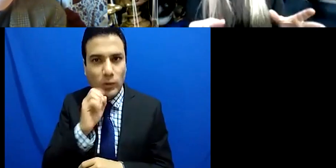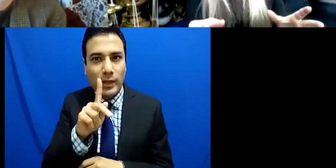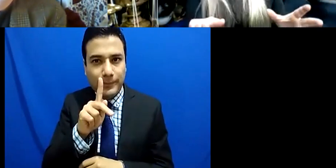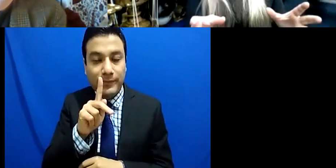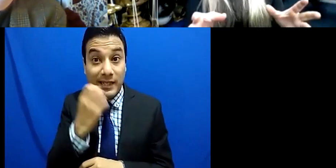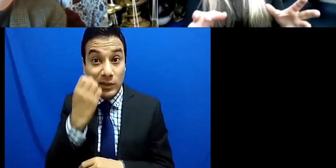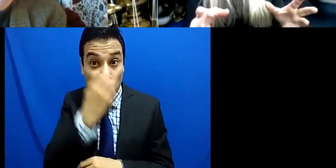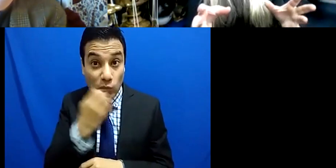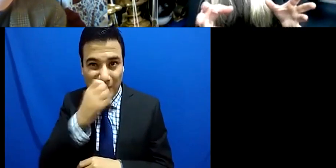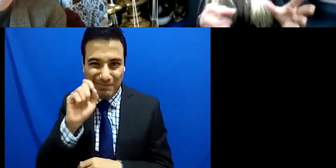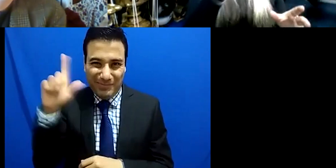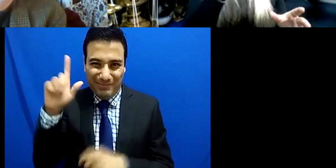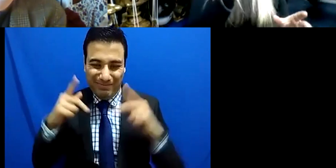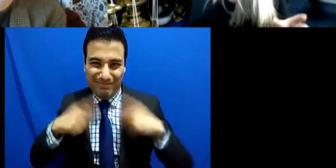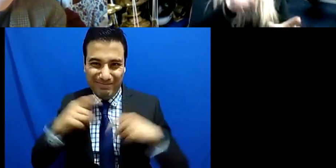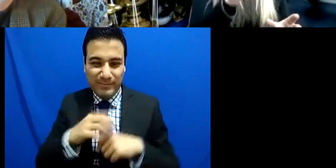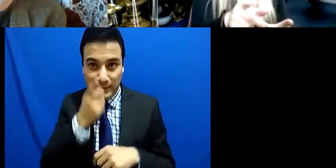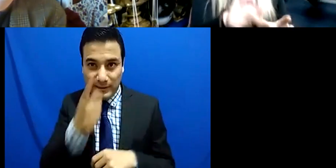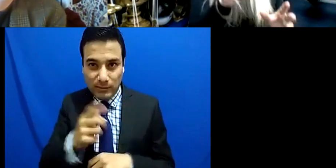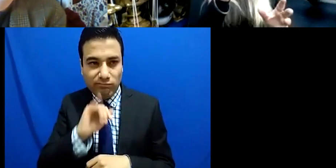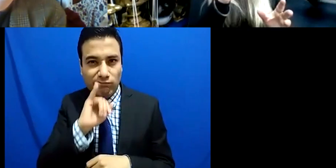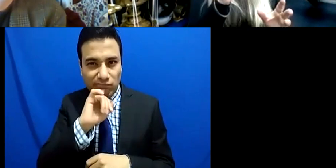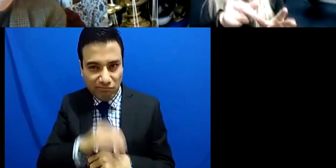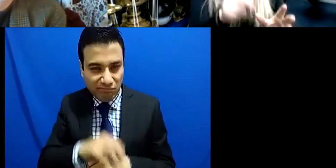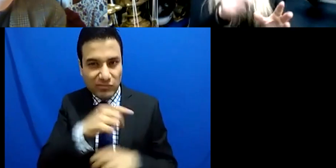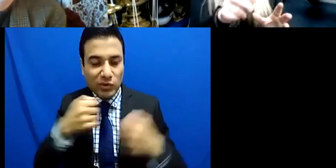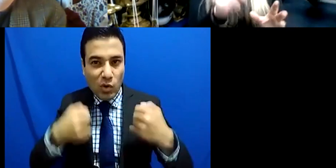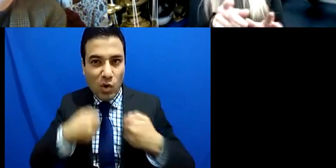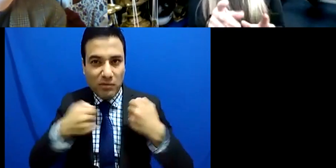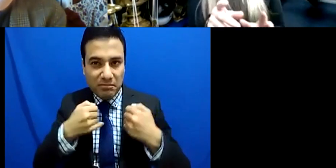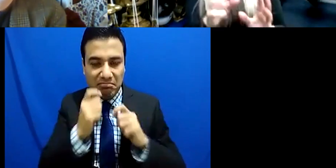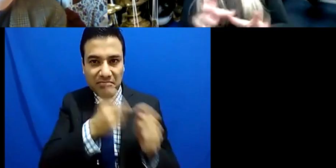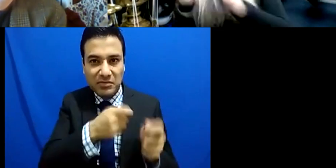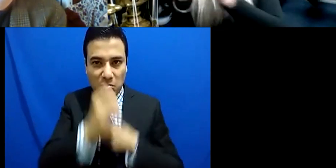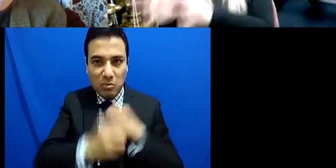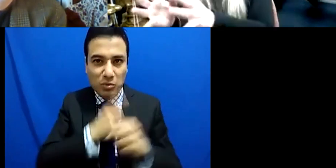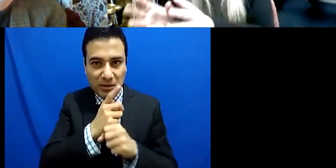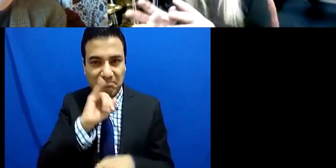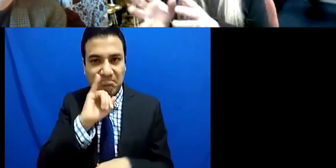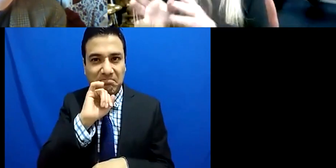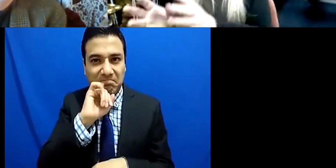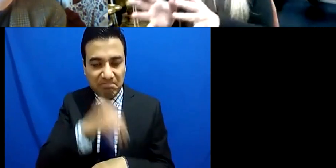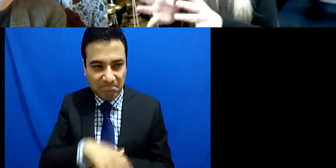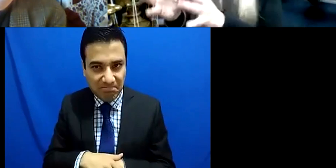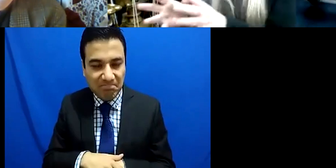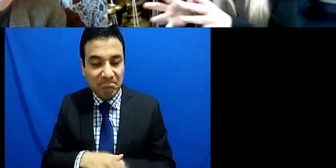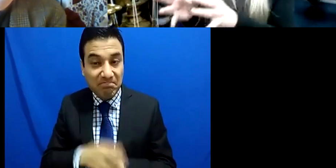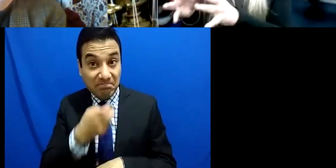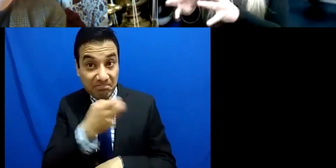a young person and say is he, her, is he or she good enough to get in to this establishment